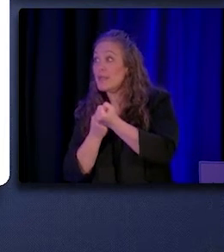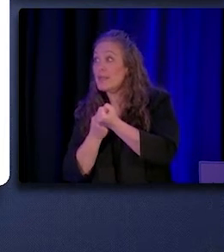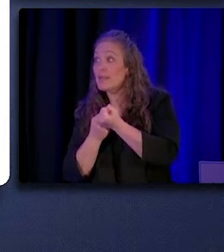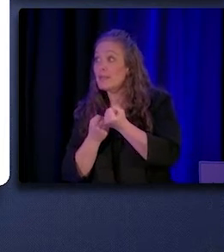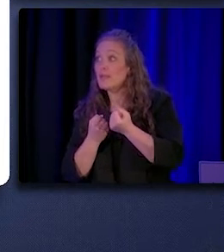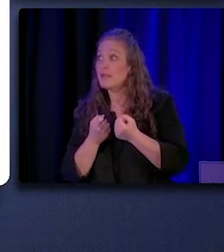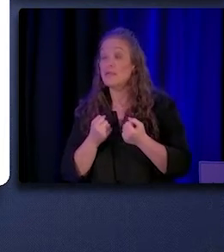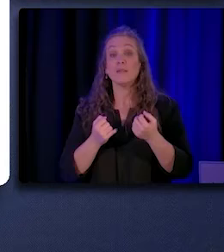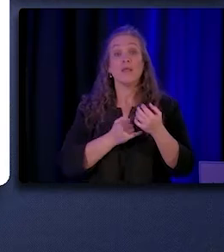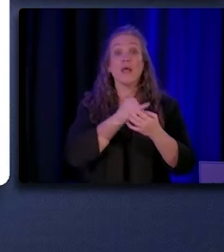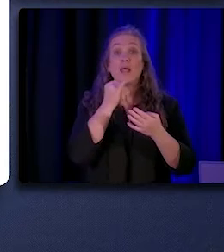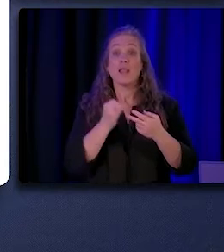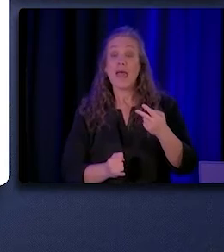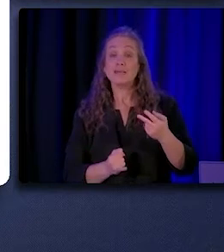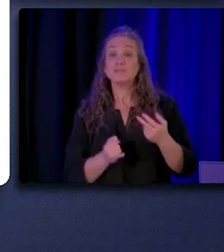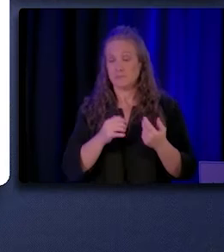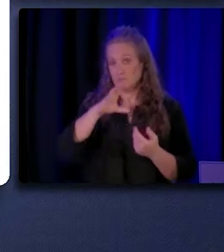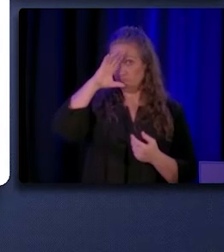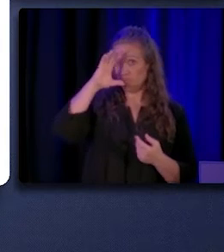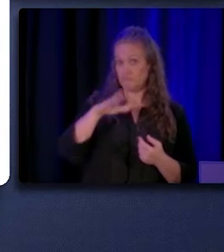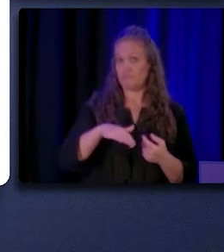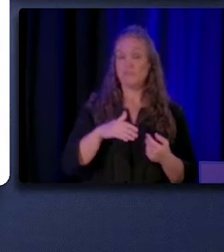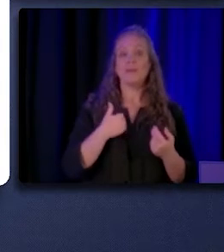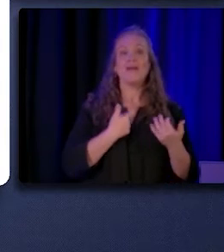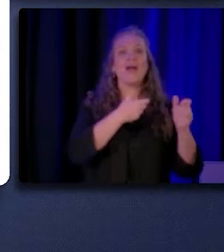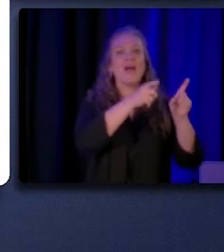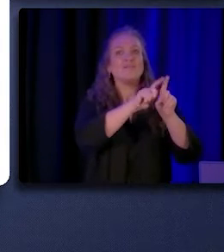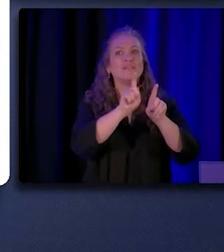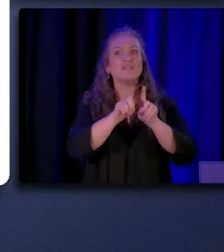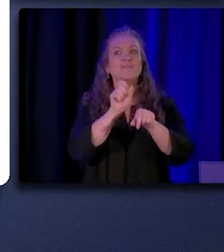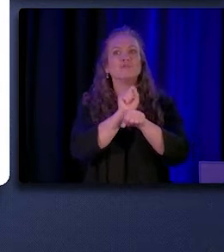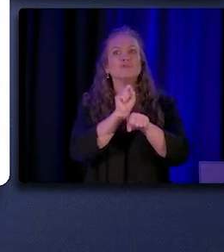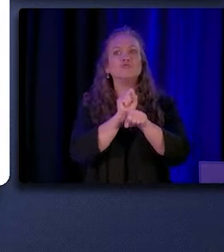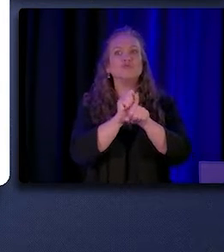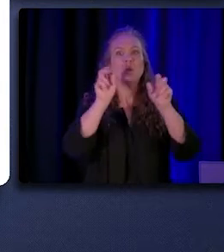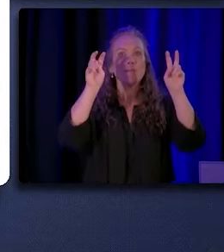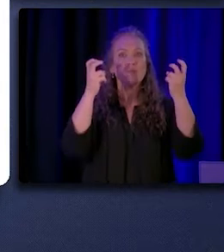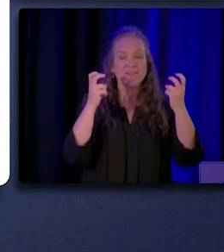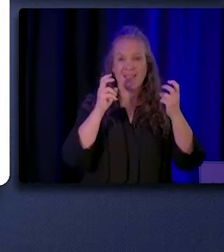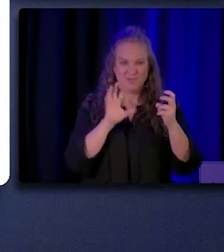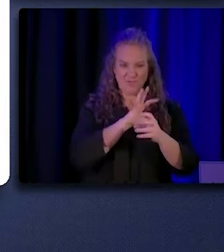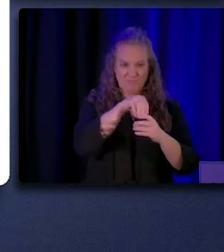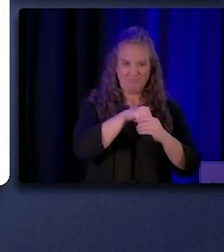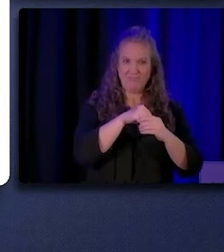Lastly, as many of you know, there are different job titles used to capture CHW/P work.